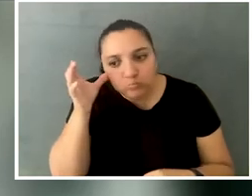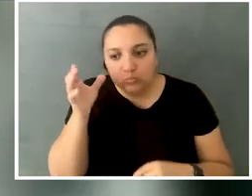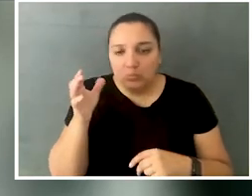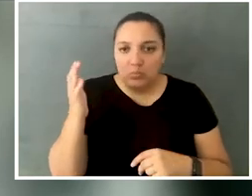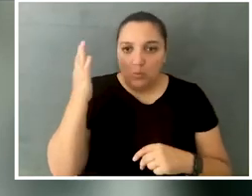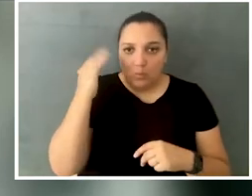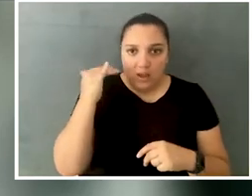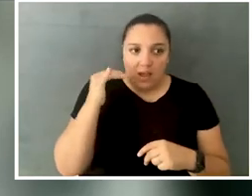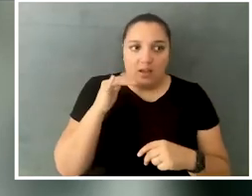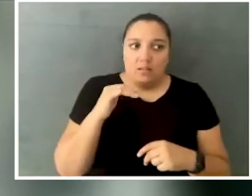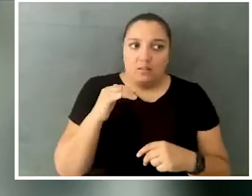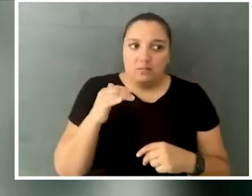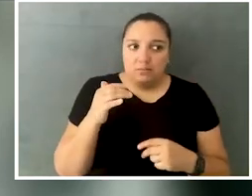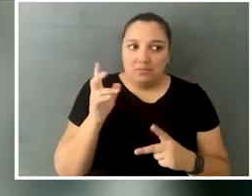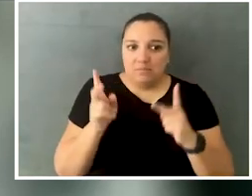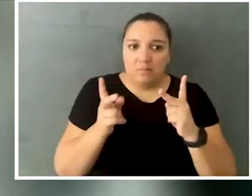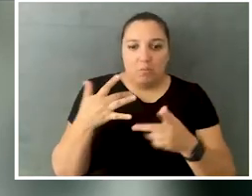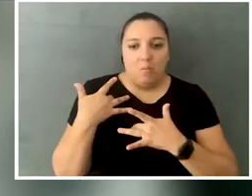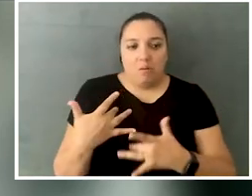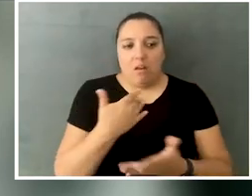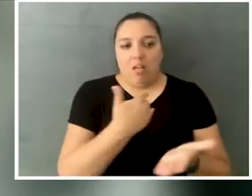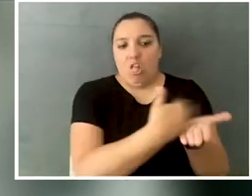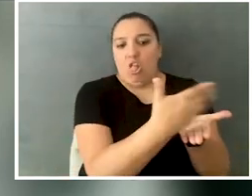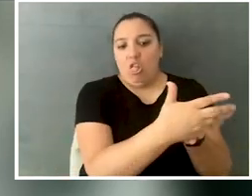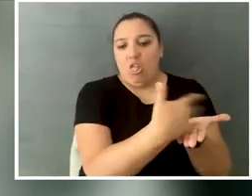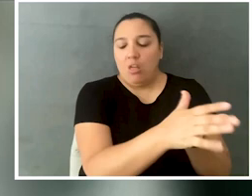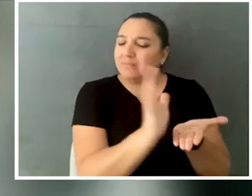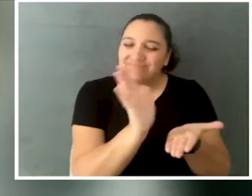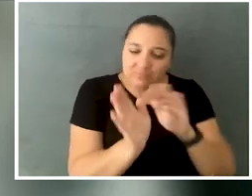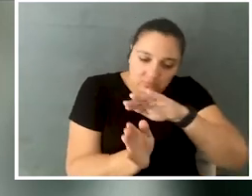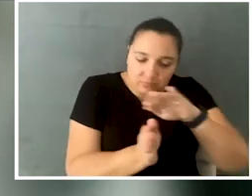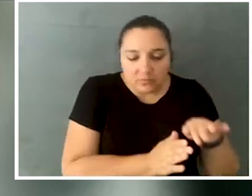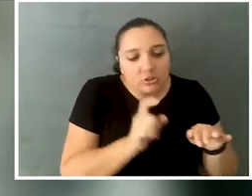the voices of disabled people are not really centered, to make sure that it's still a disability-centric movement,